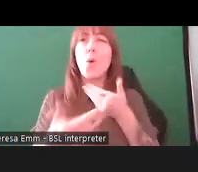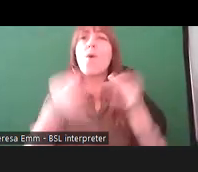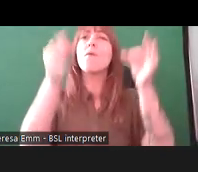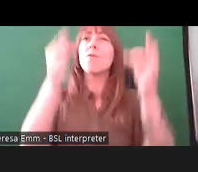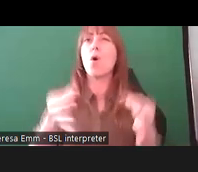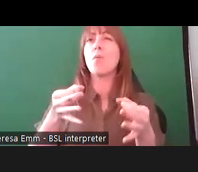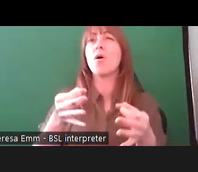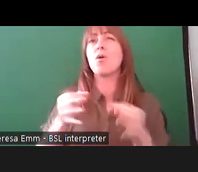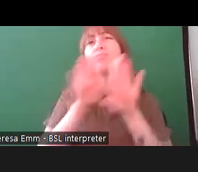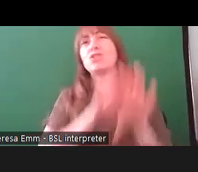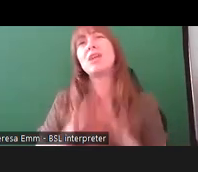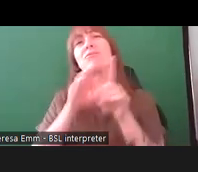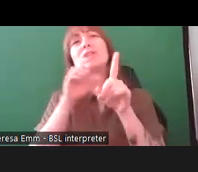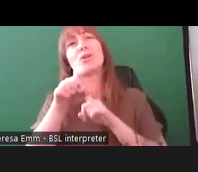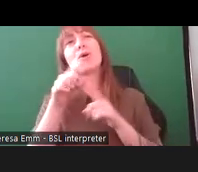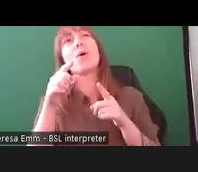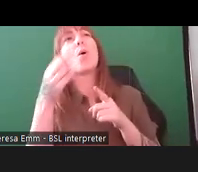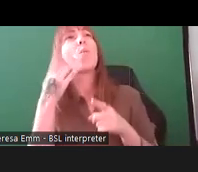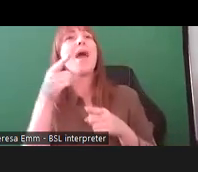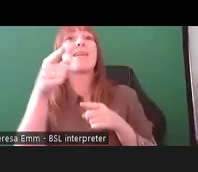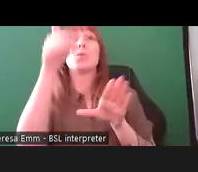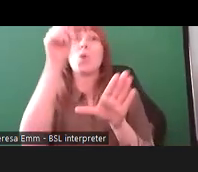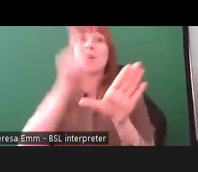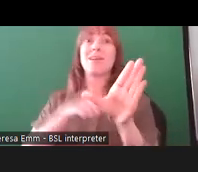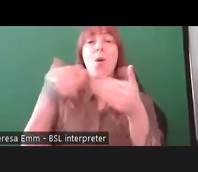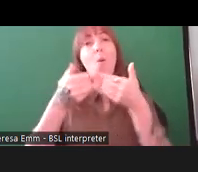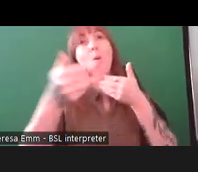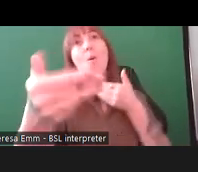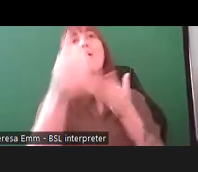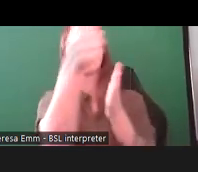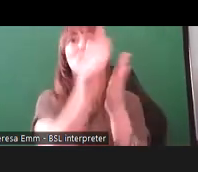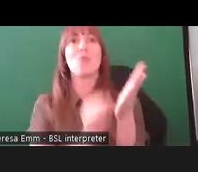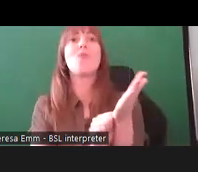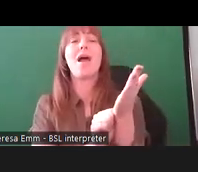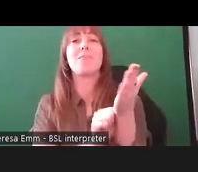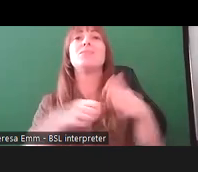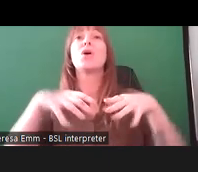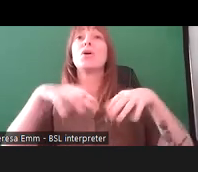year-long programs of work. [We] started with our steering group as the basis for that;